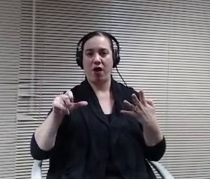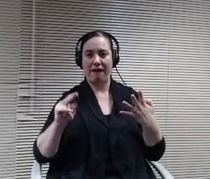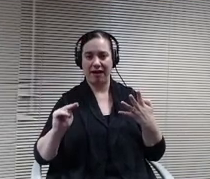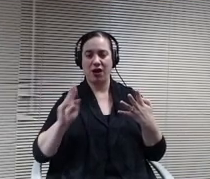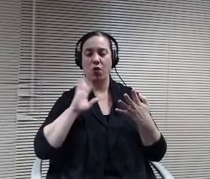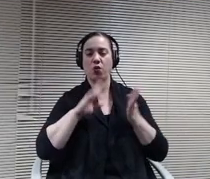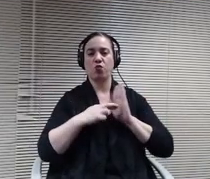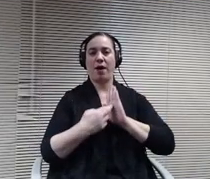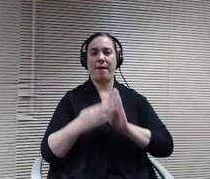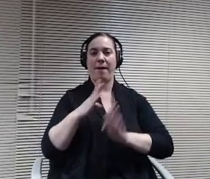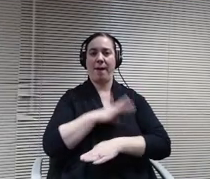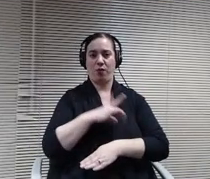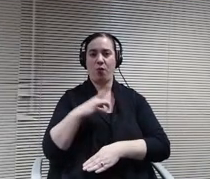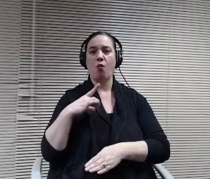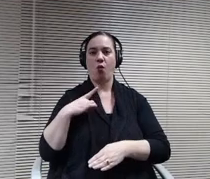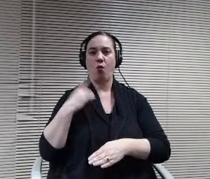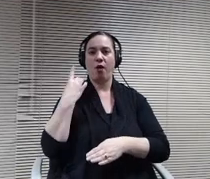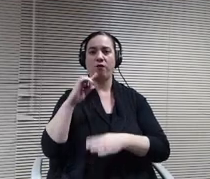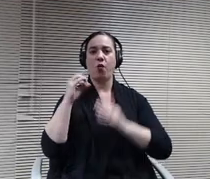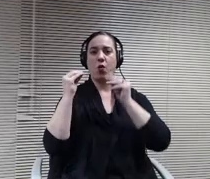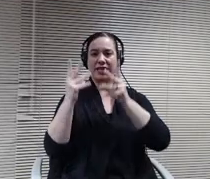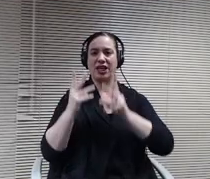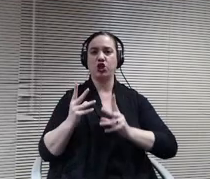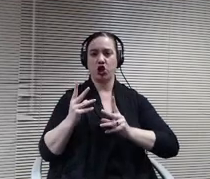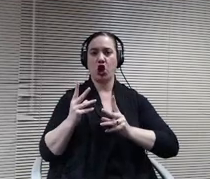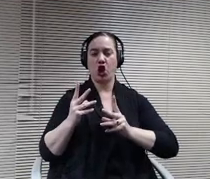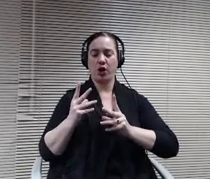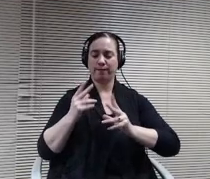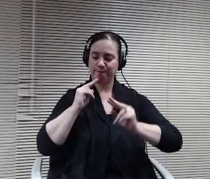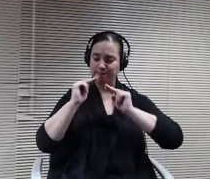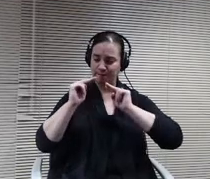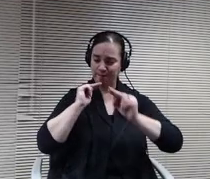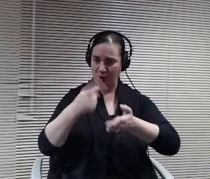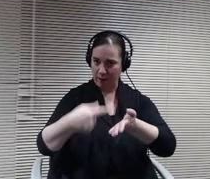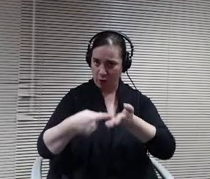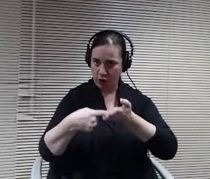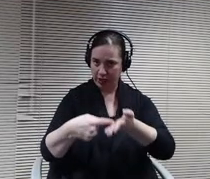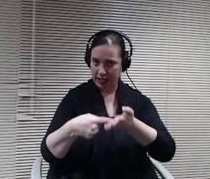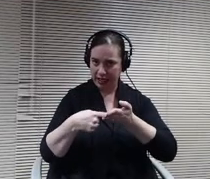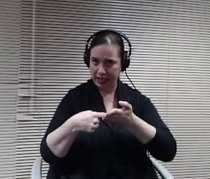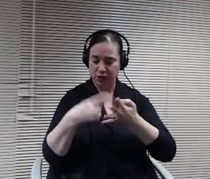bargaining. So recommend you employ all of those law firms.